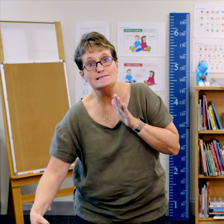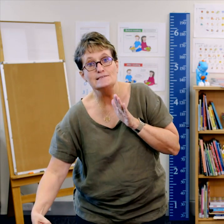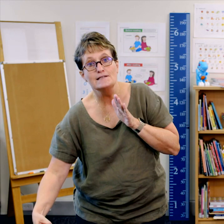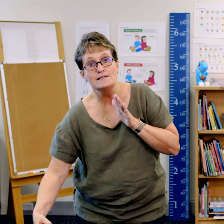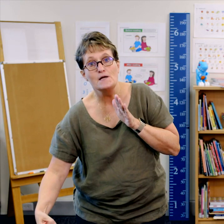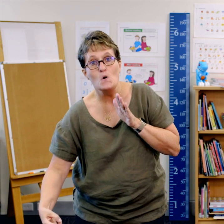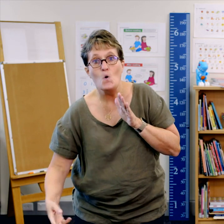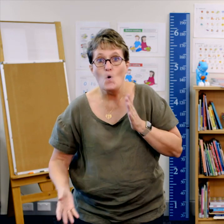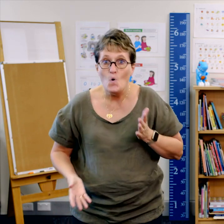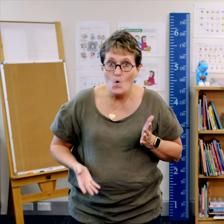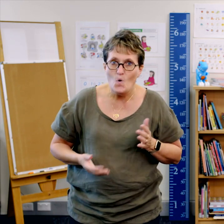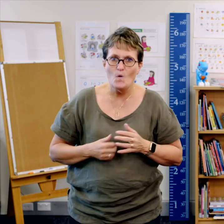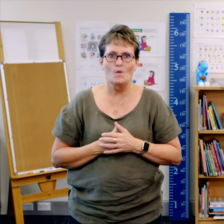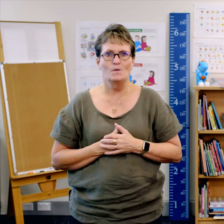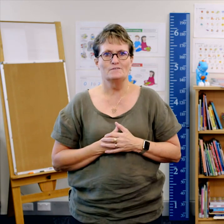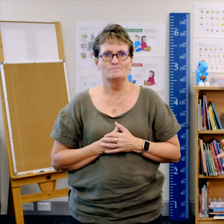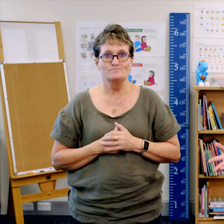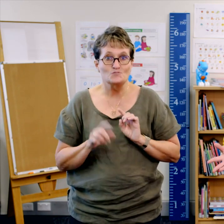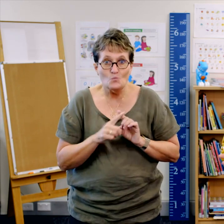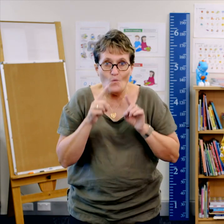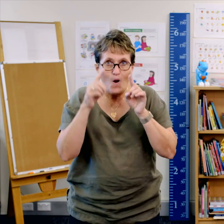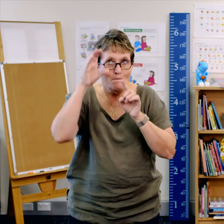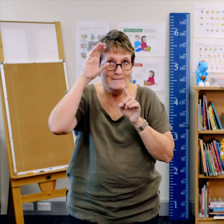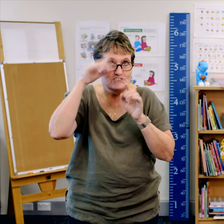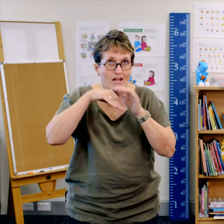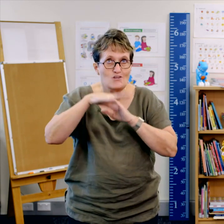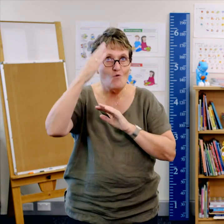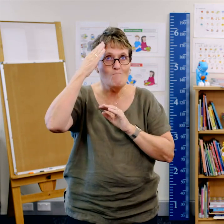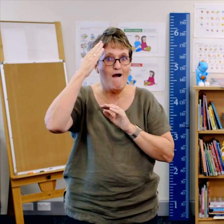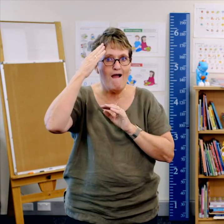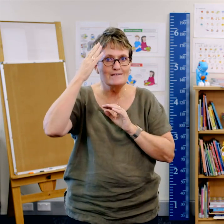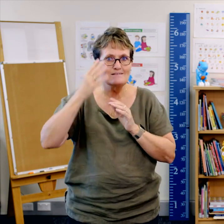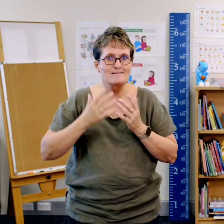Hm, what picture did you make in your head?